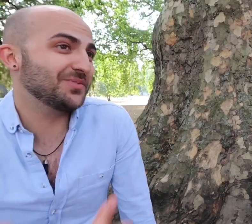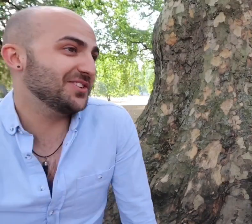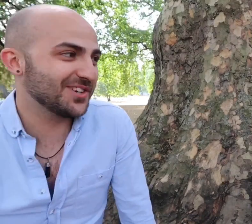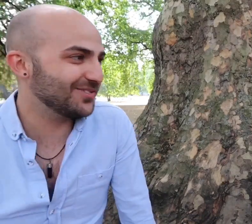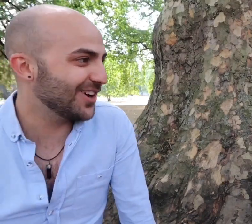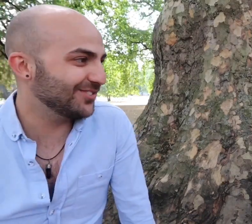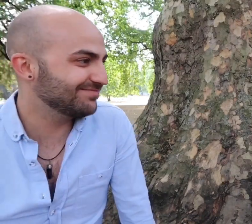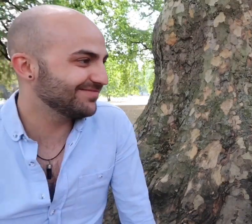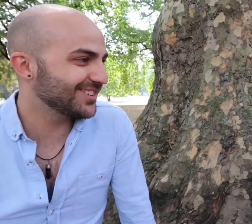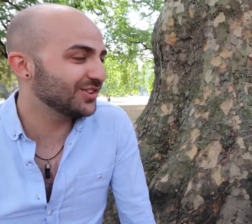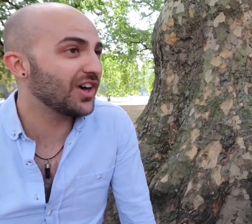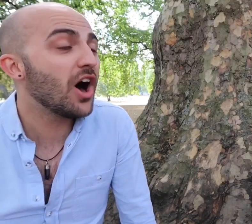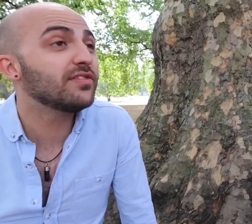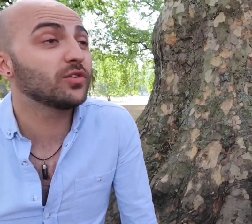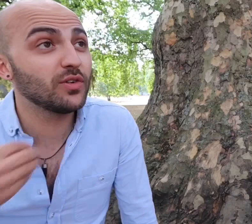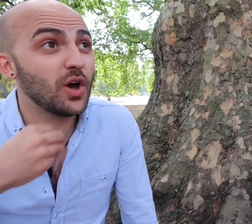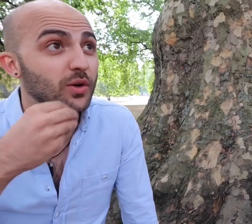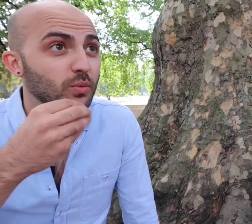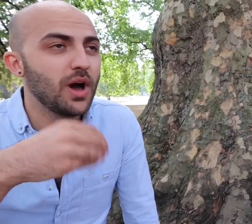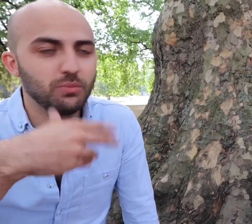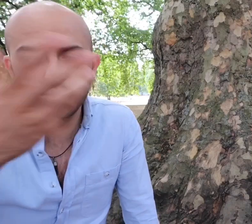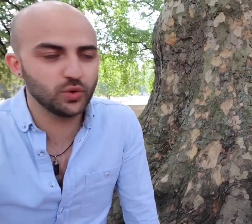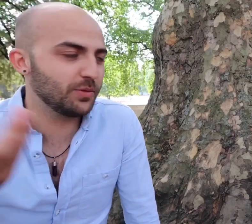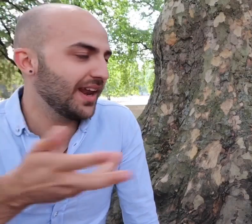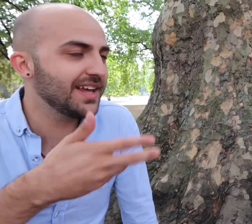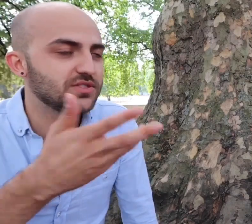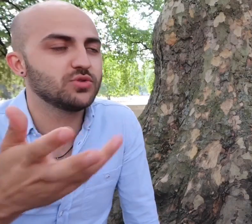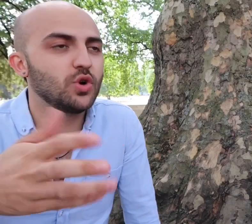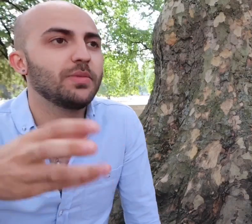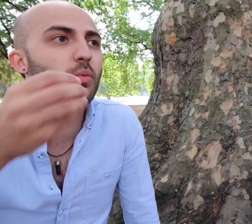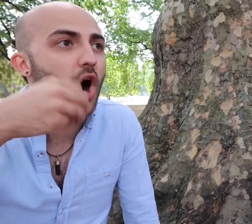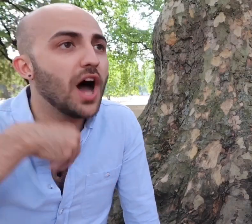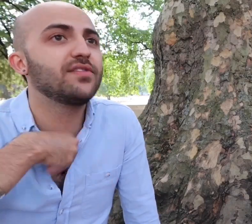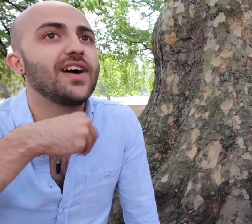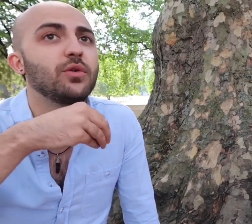when you don't know because, we'll talk about it more later I'm sure but what I found